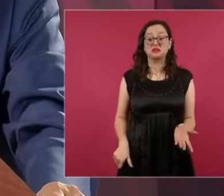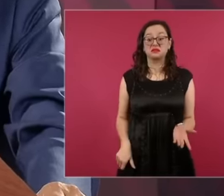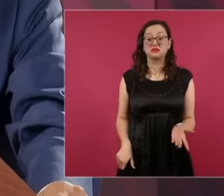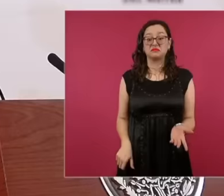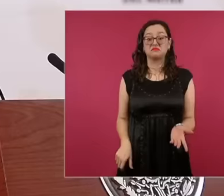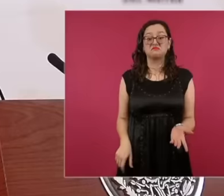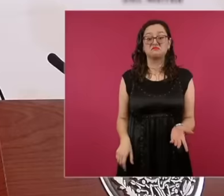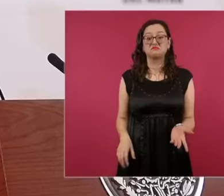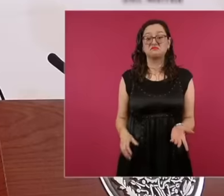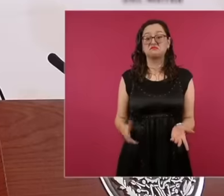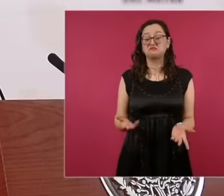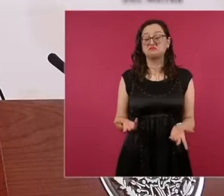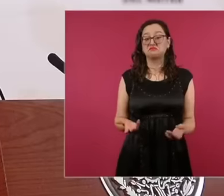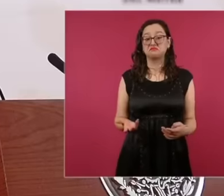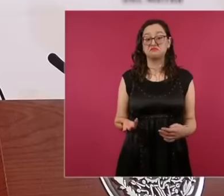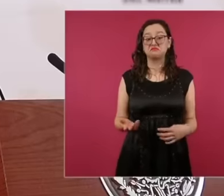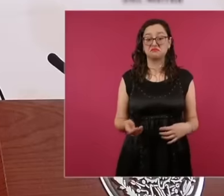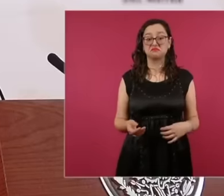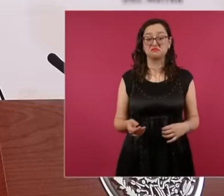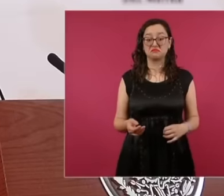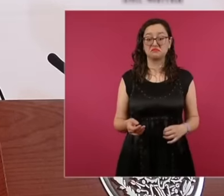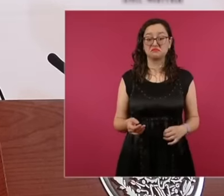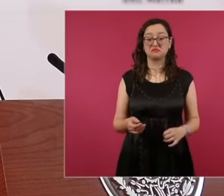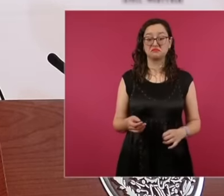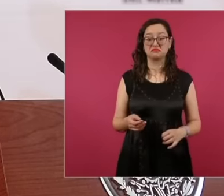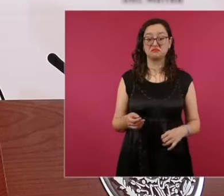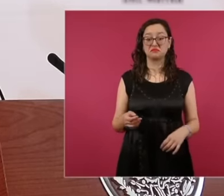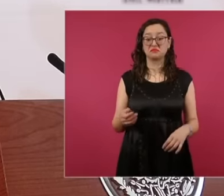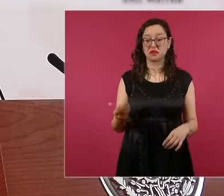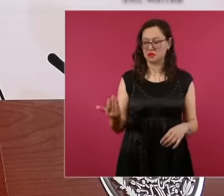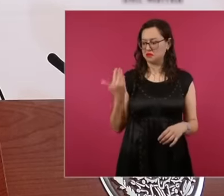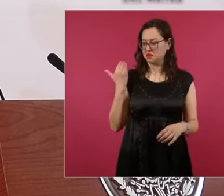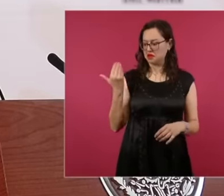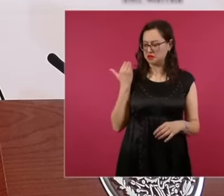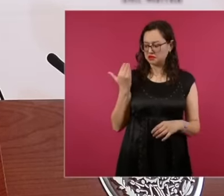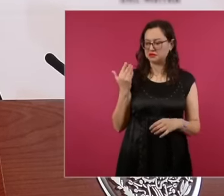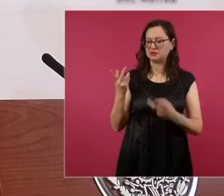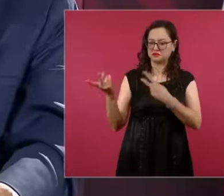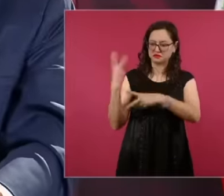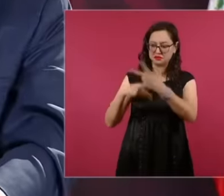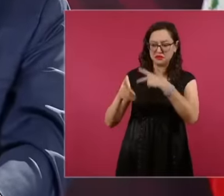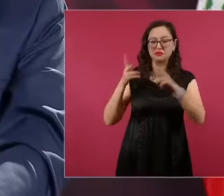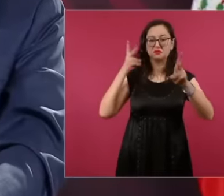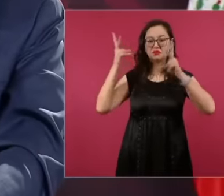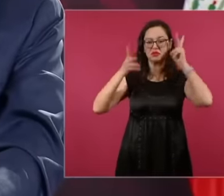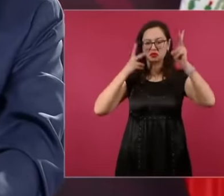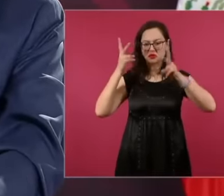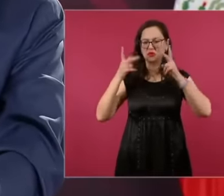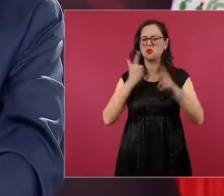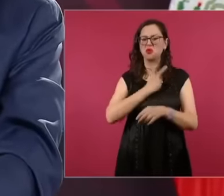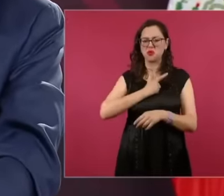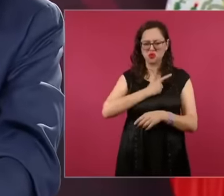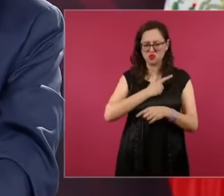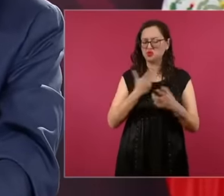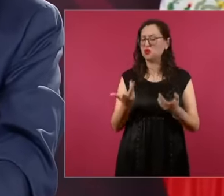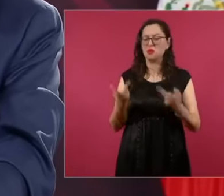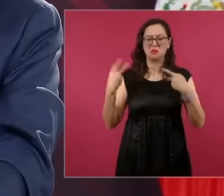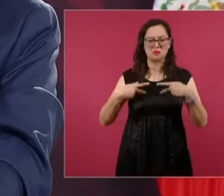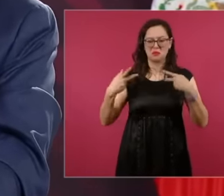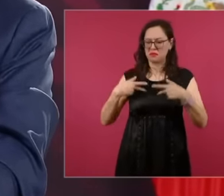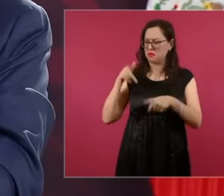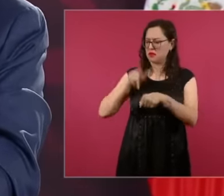this one. It was a great pleasure and we have no problem personally or with El Clarín with